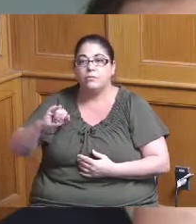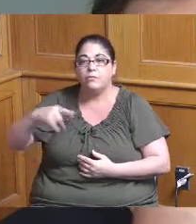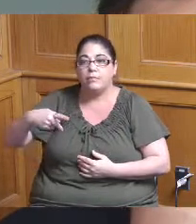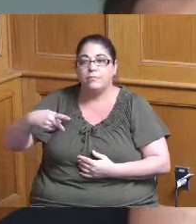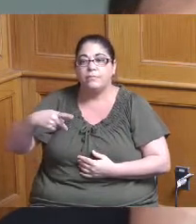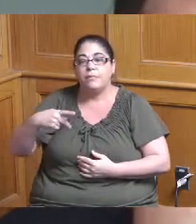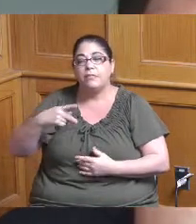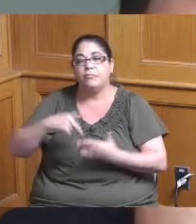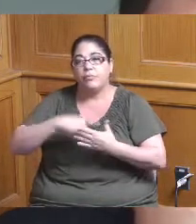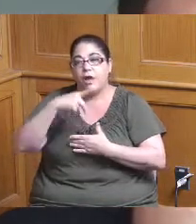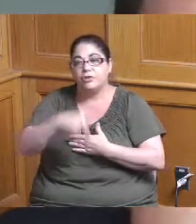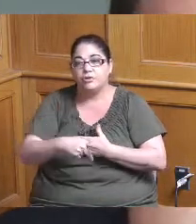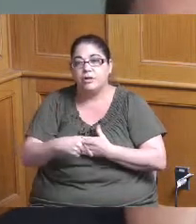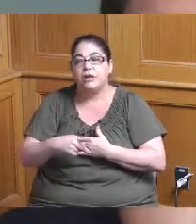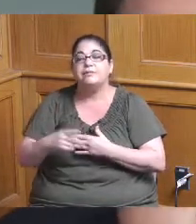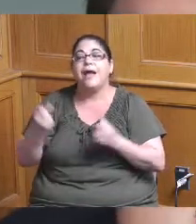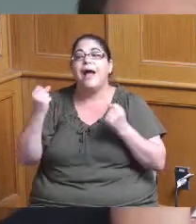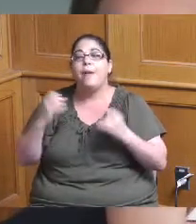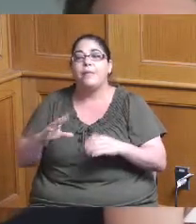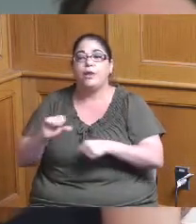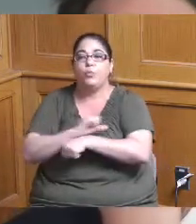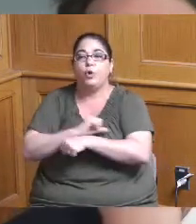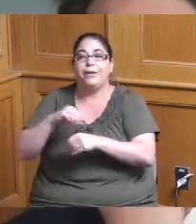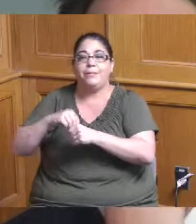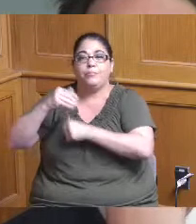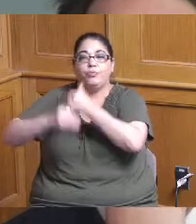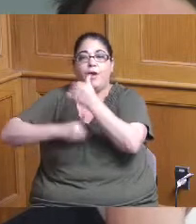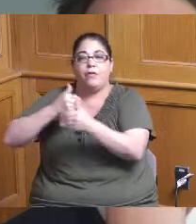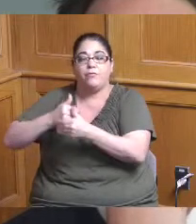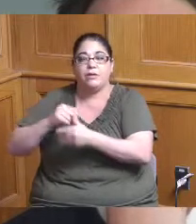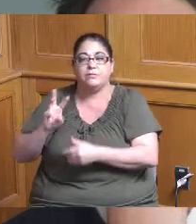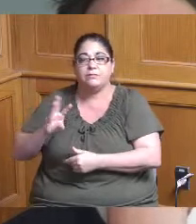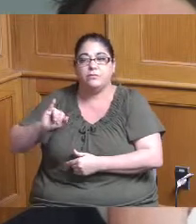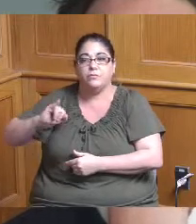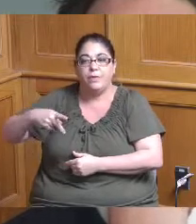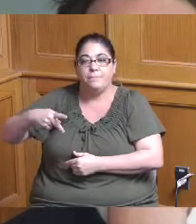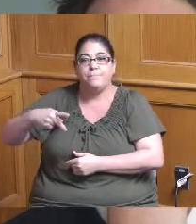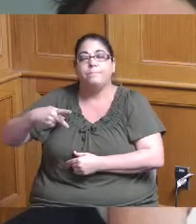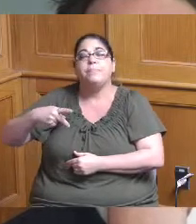of the total number of whip projects that we had there was a subset of those I won't